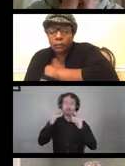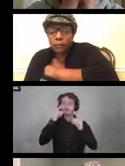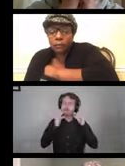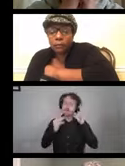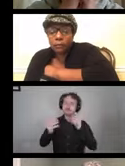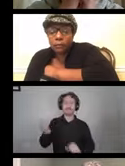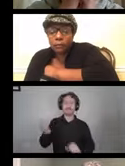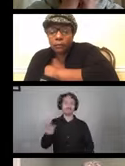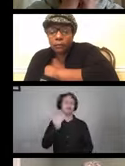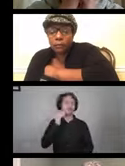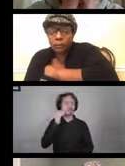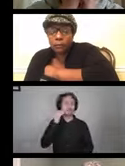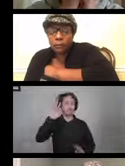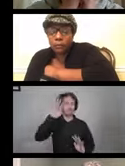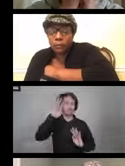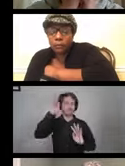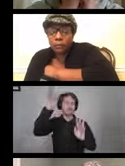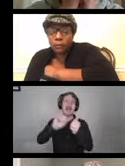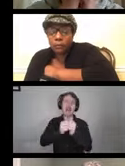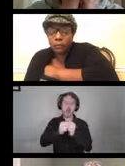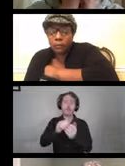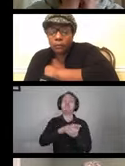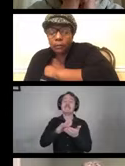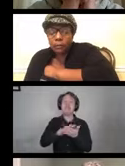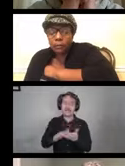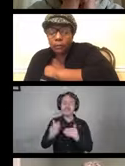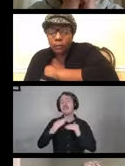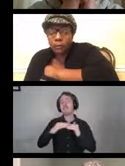how to clean our devices at home in our minimal spaces.